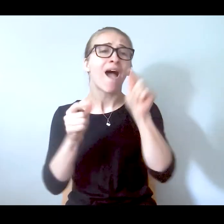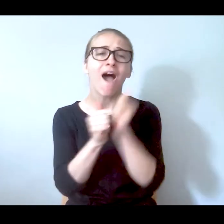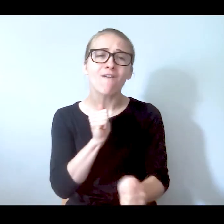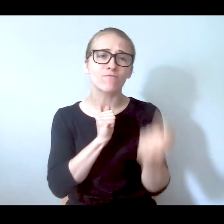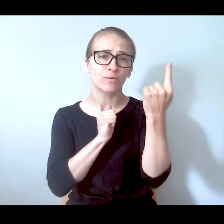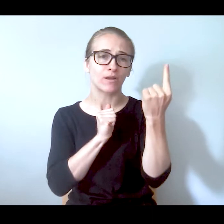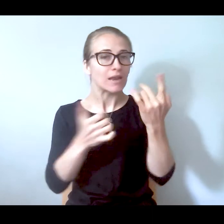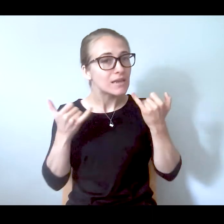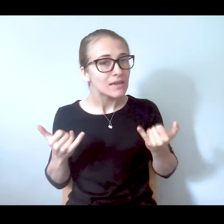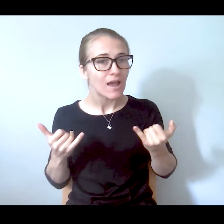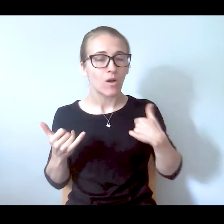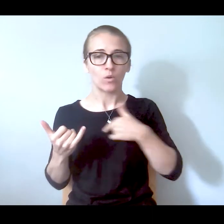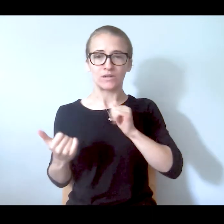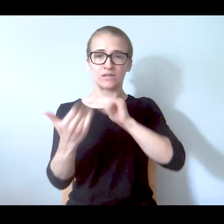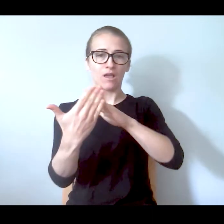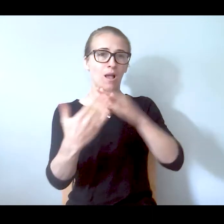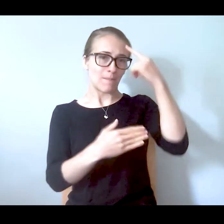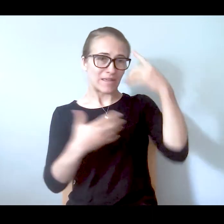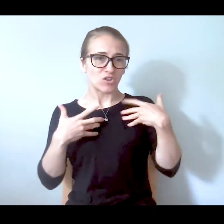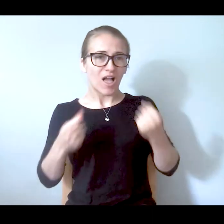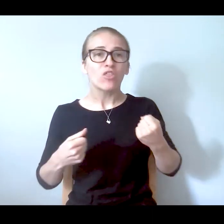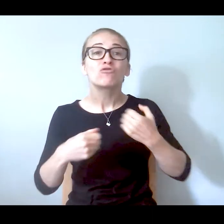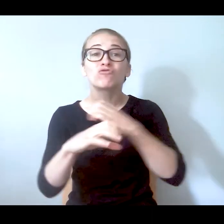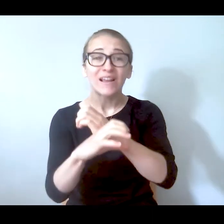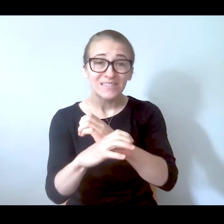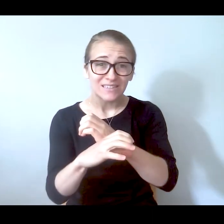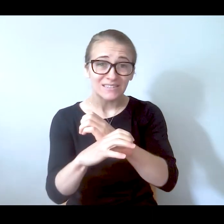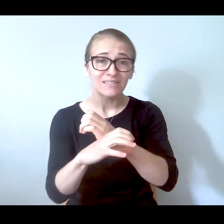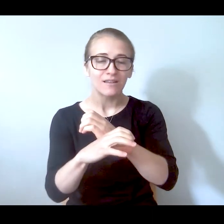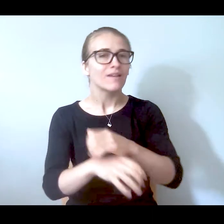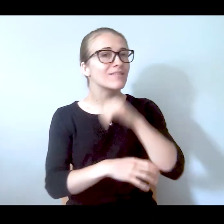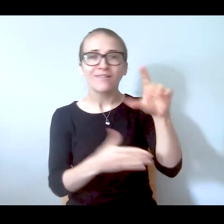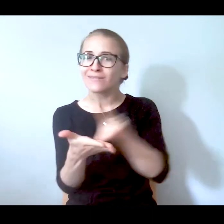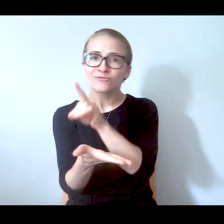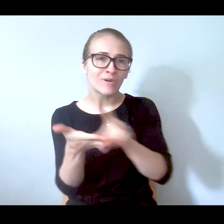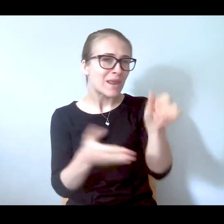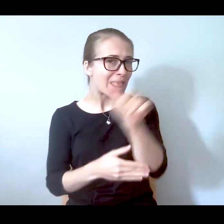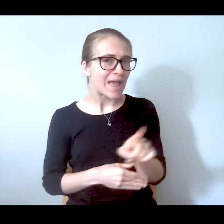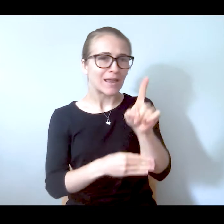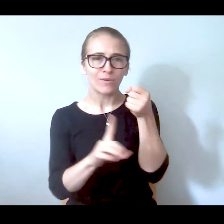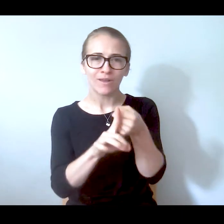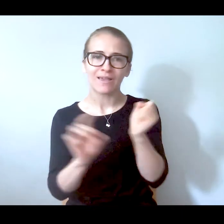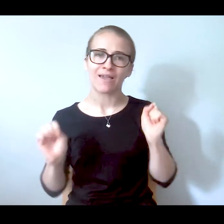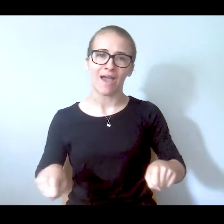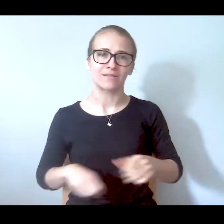we're facing a mental health crisis. It doesn't discriminate. Anyone can be affected by mental